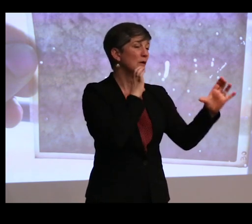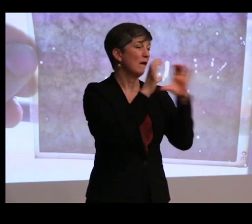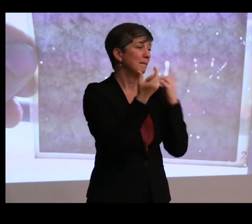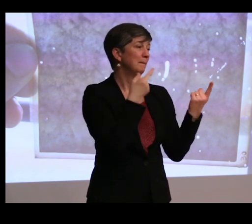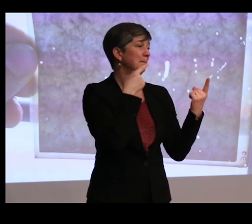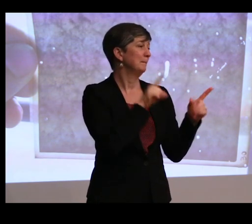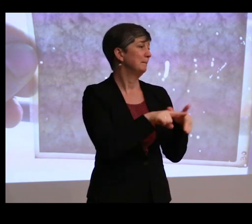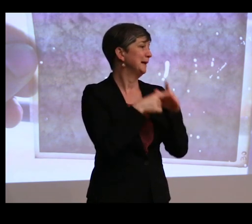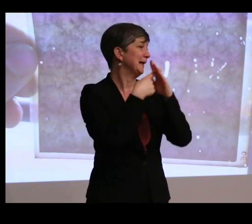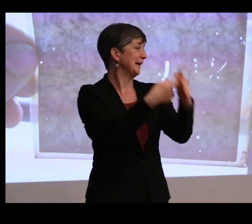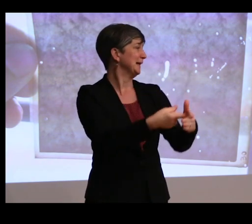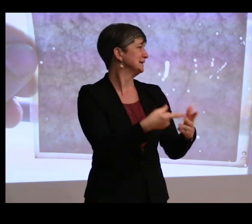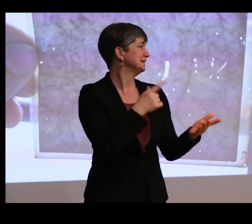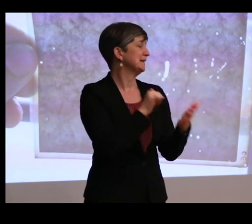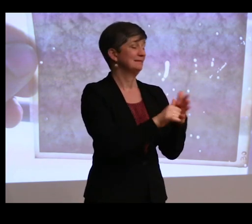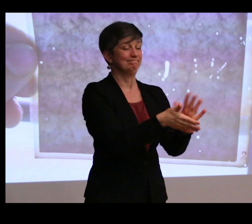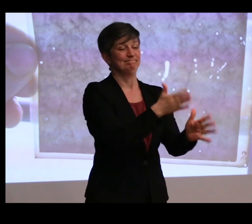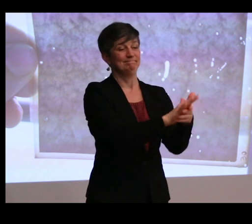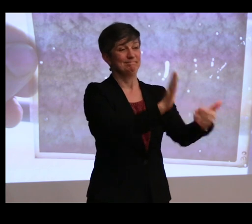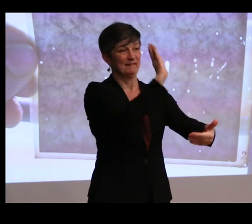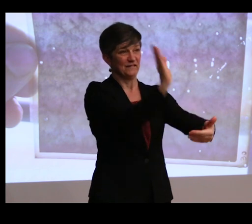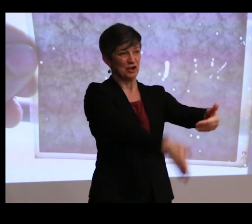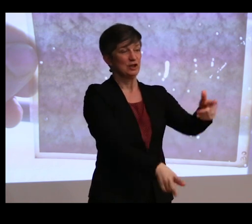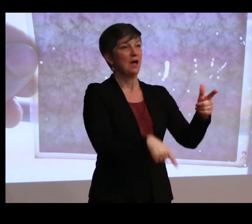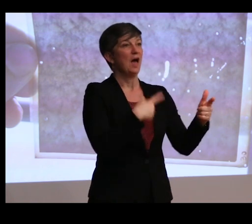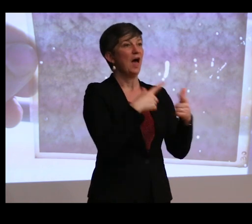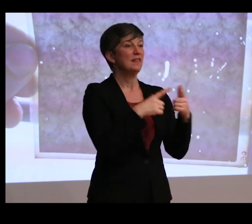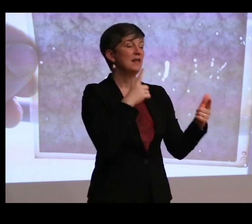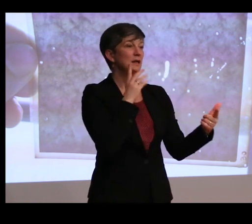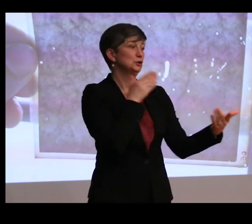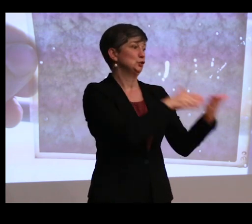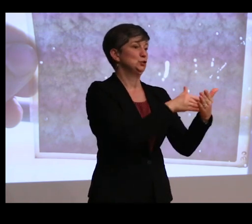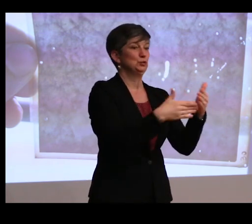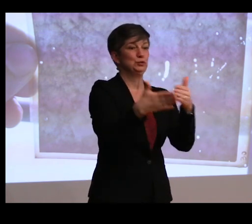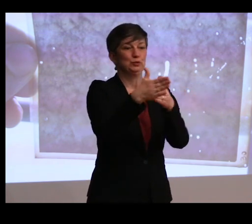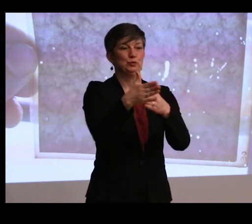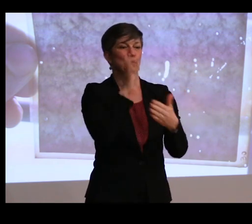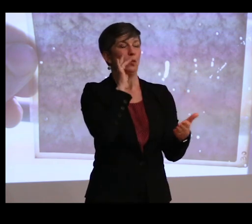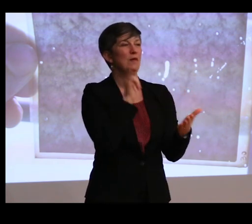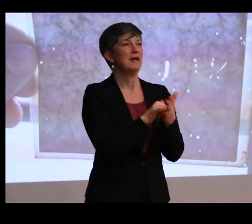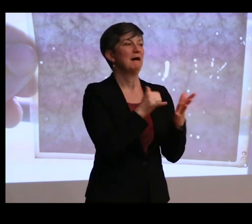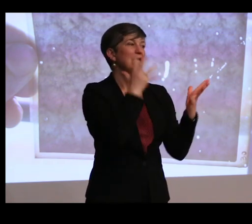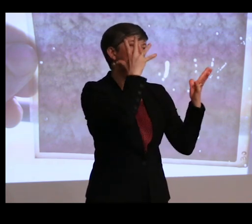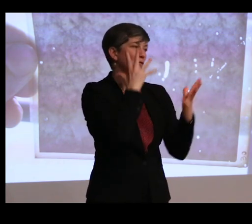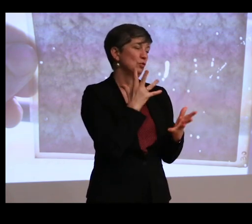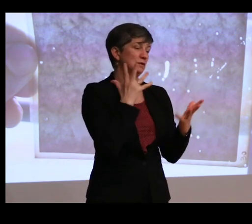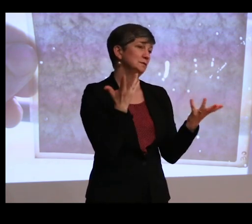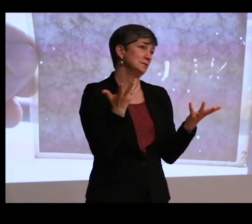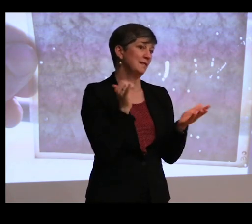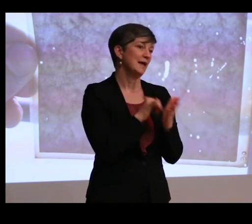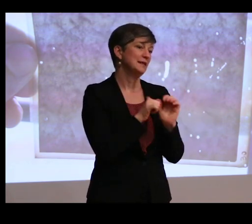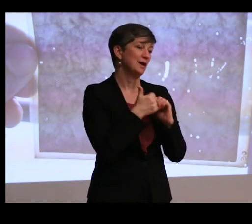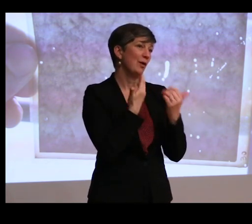almost sort of a done deal, and then you have a bunch of lawsuits. This is unfortunately the way things have been set up.